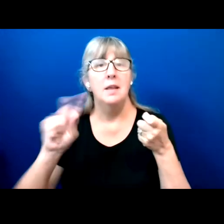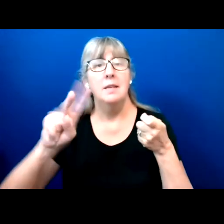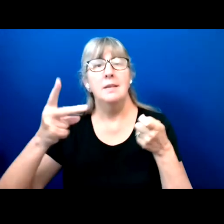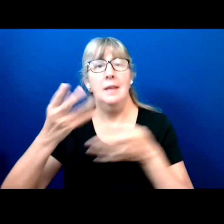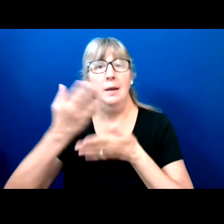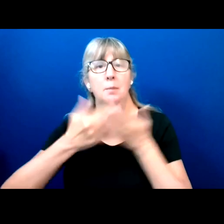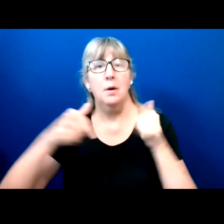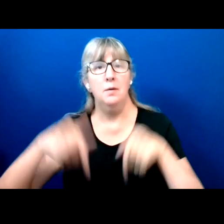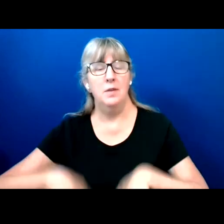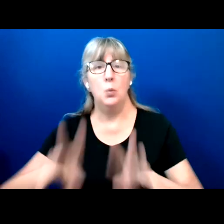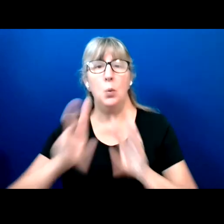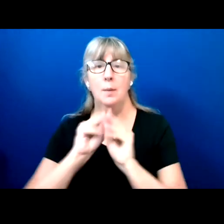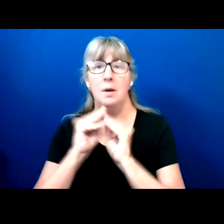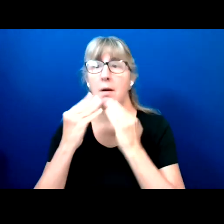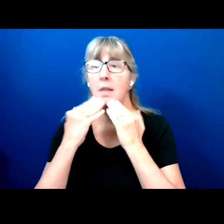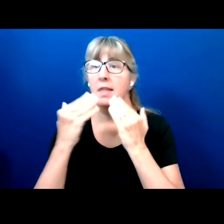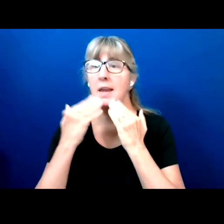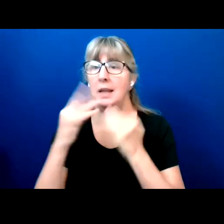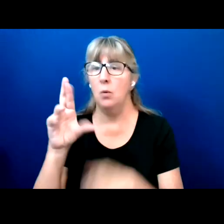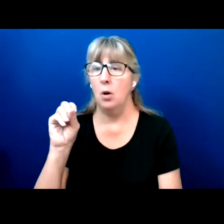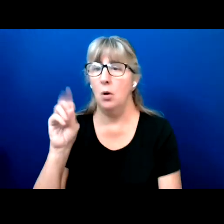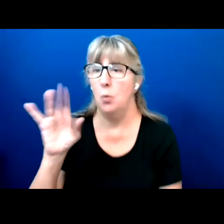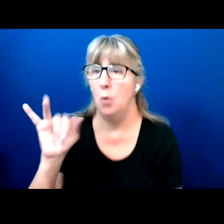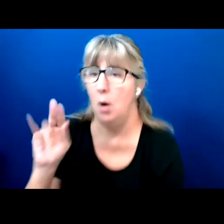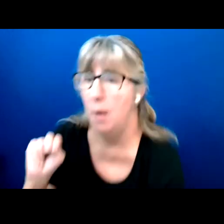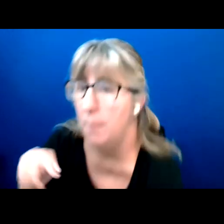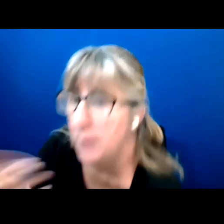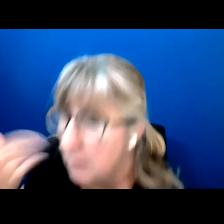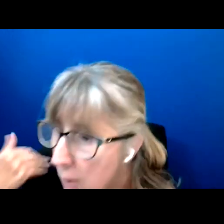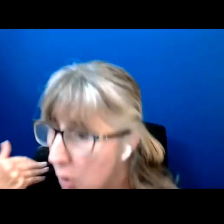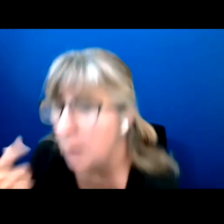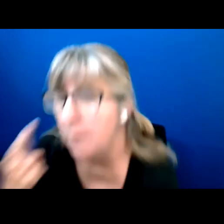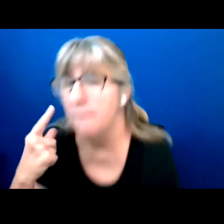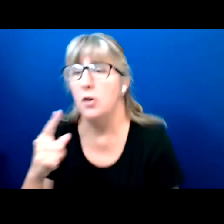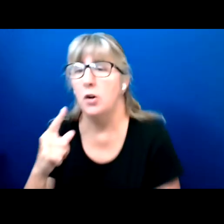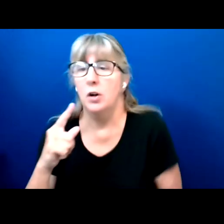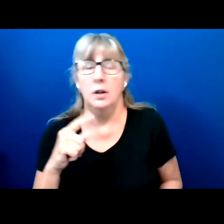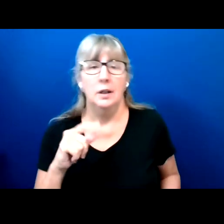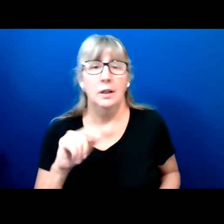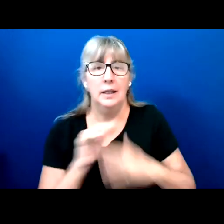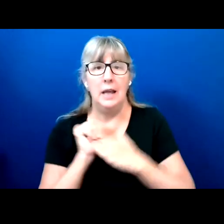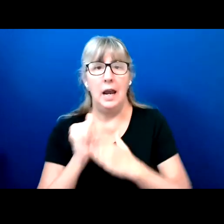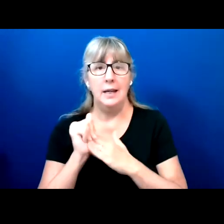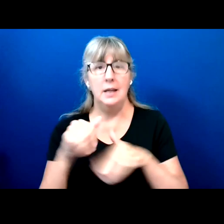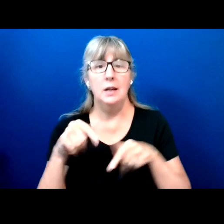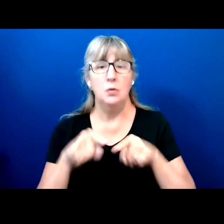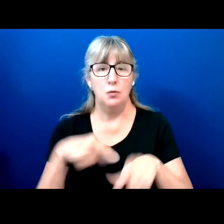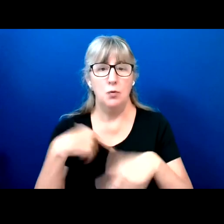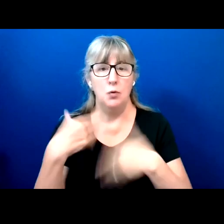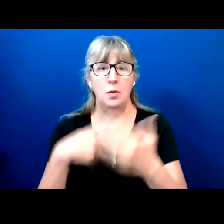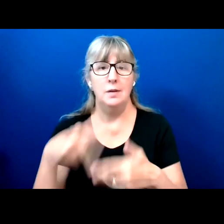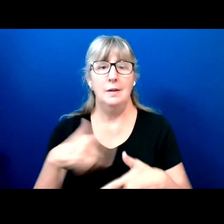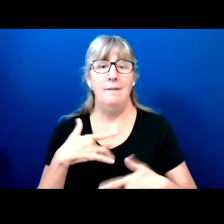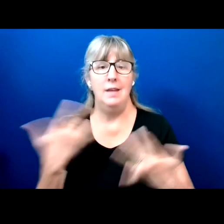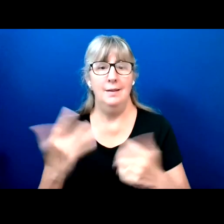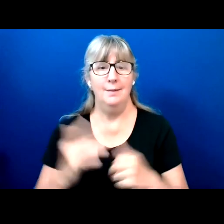And thank you to Robin, earlier for guiding us through the first half of this event.